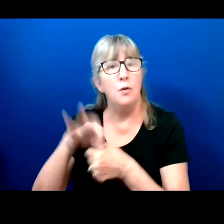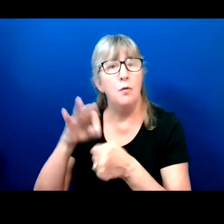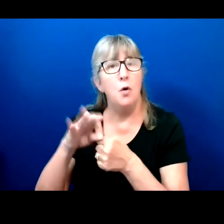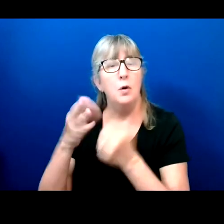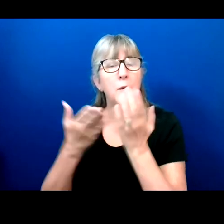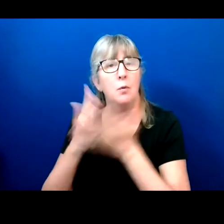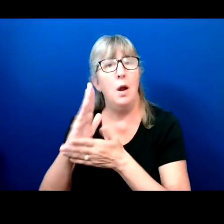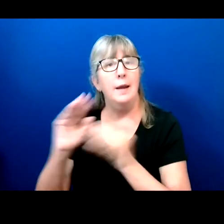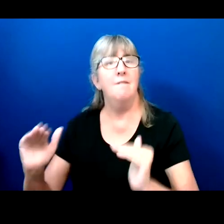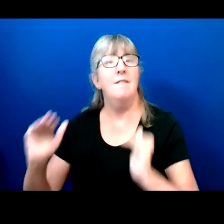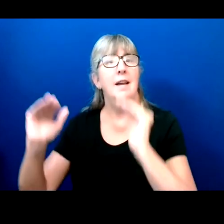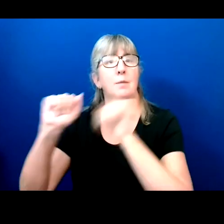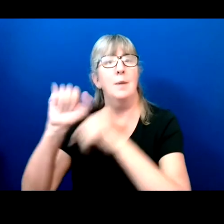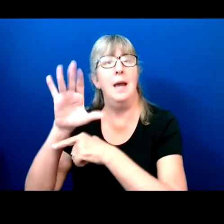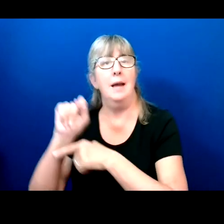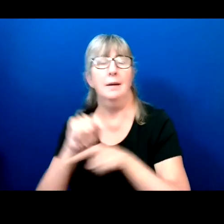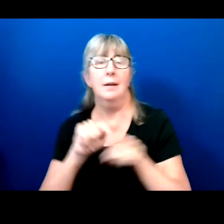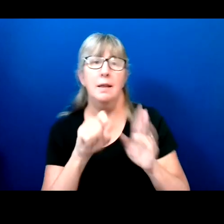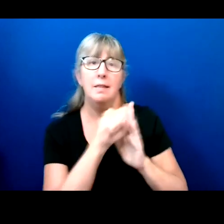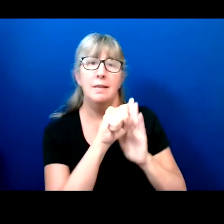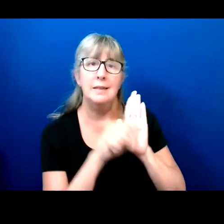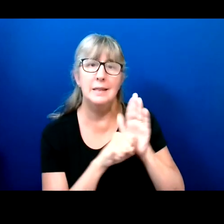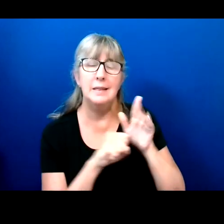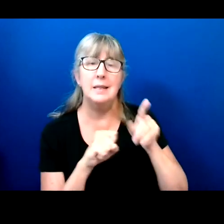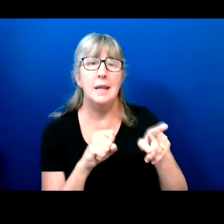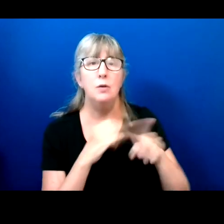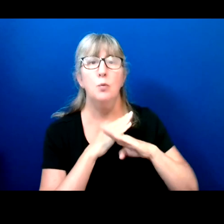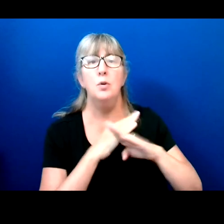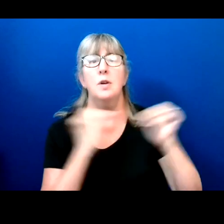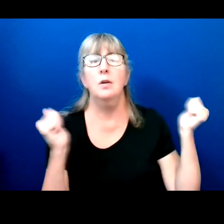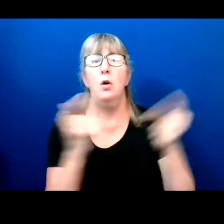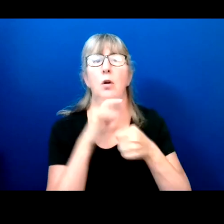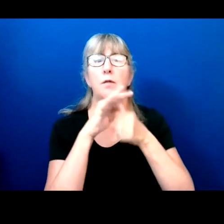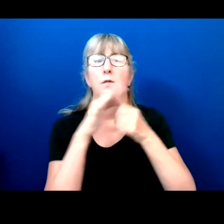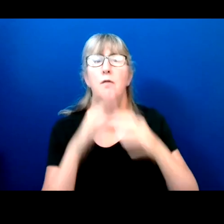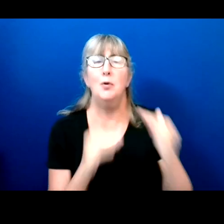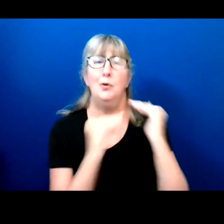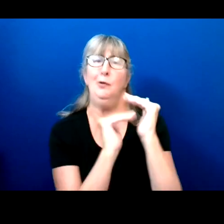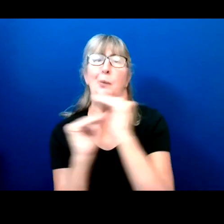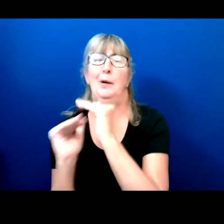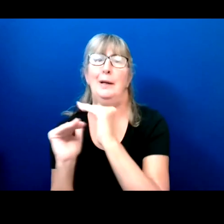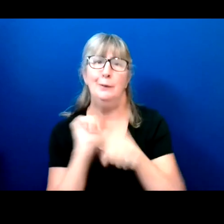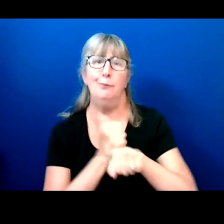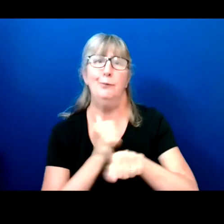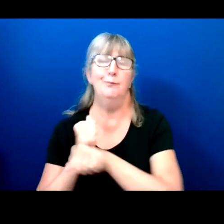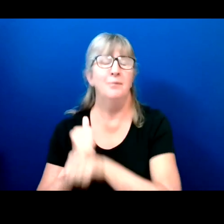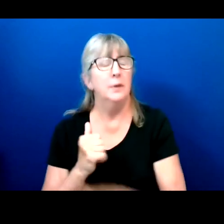At the state level to prevent all of these voter suppression bills that are getting passed